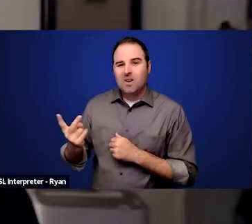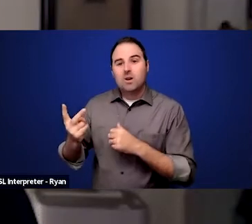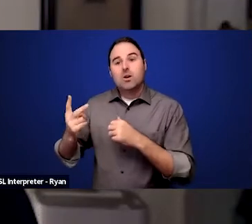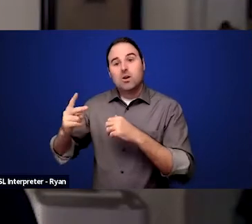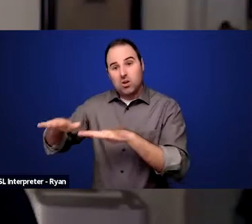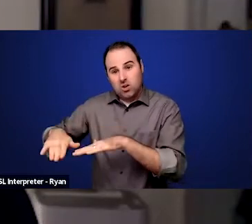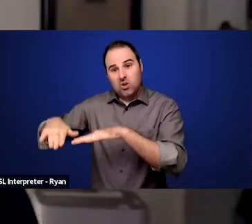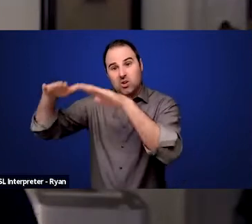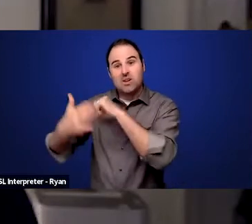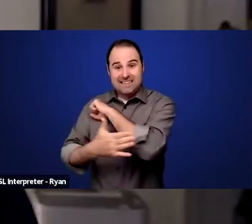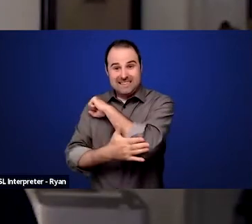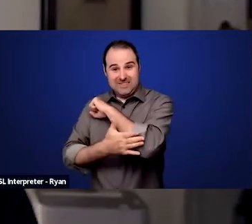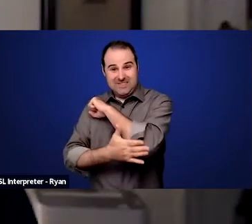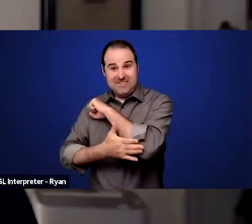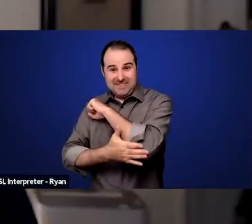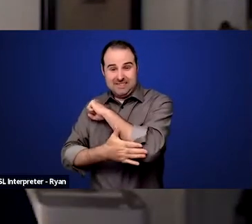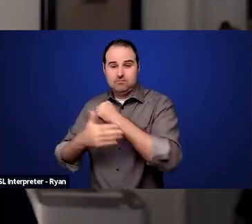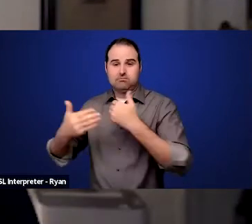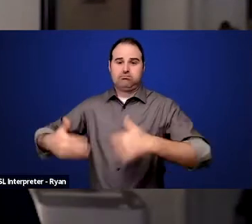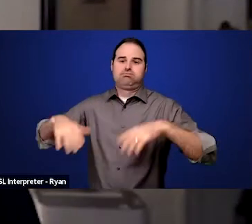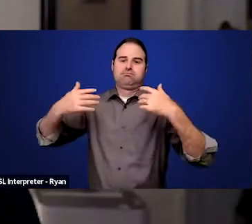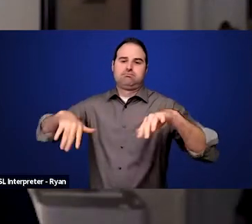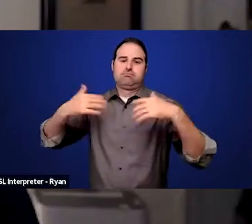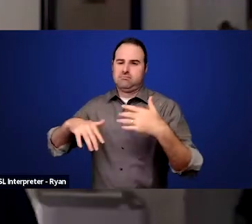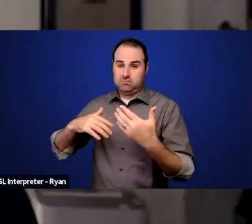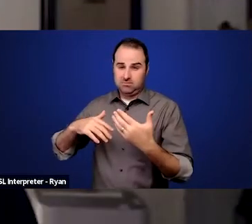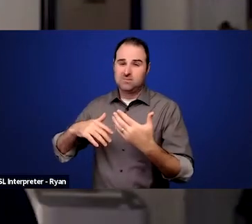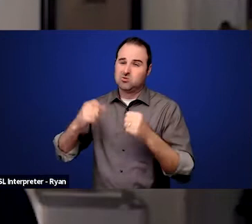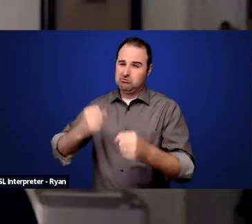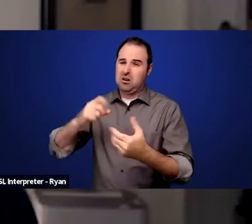where there was significant discrimination and coming to the United States